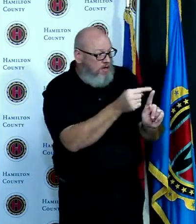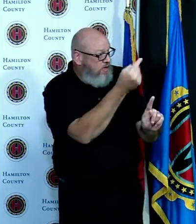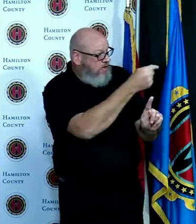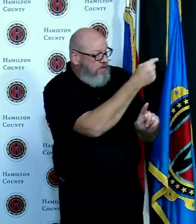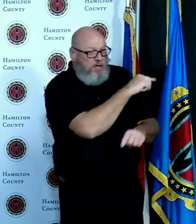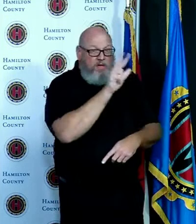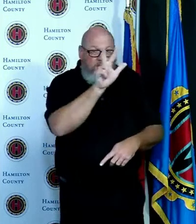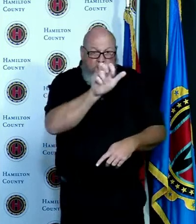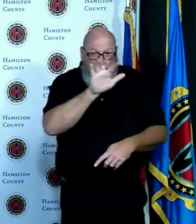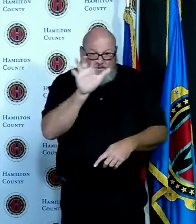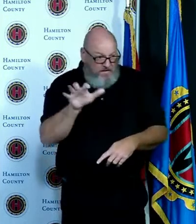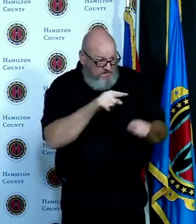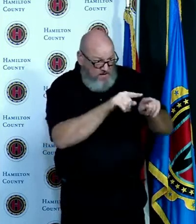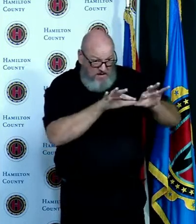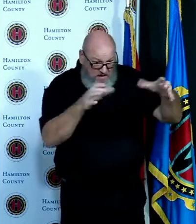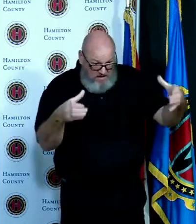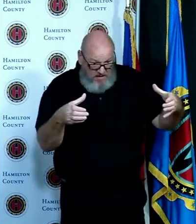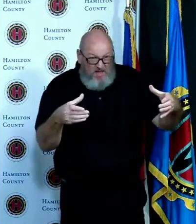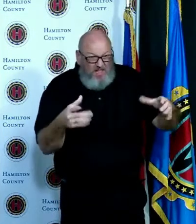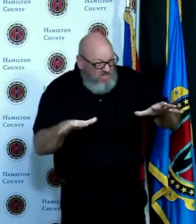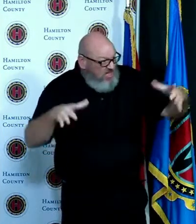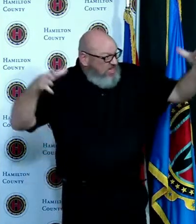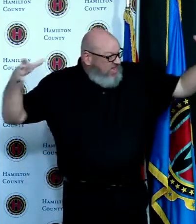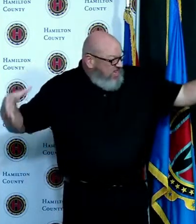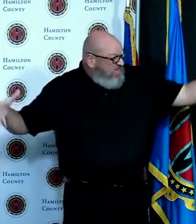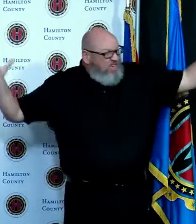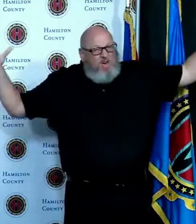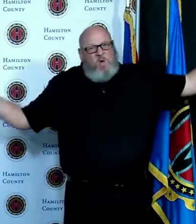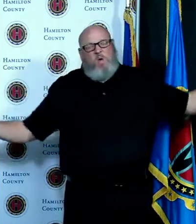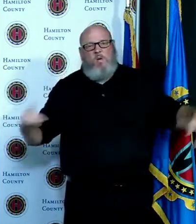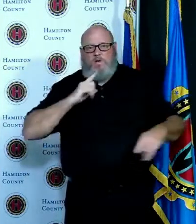on average over the last week when you look at all of Hamilton County including Springdale